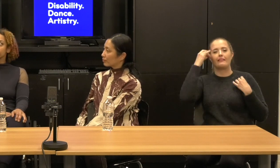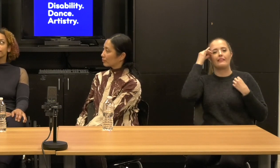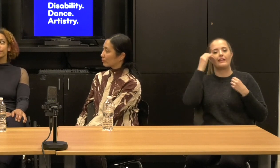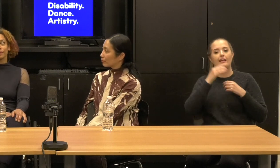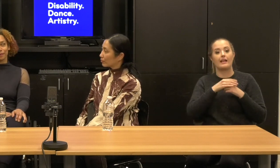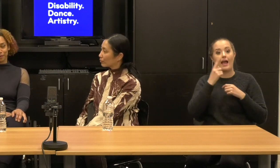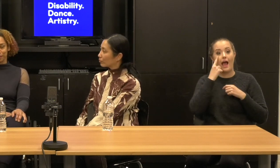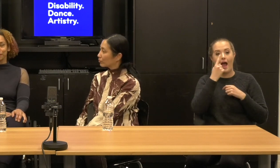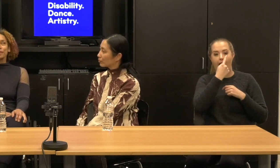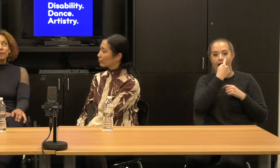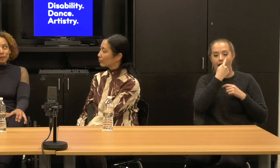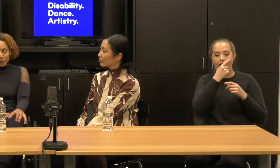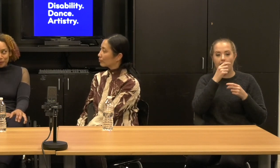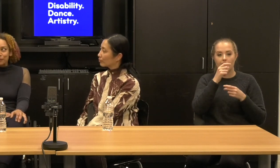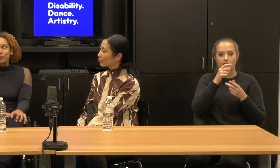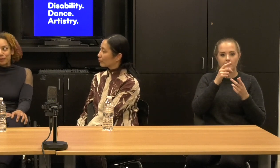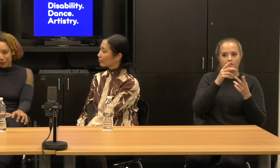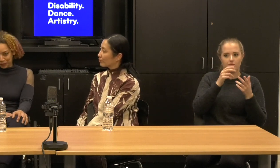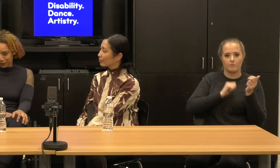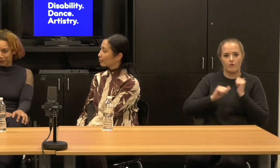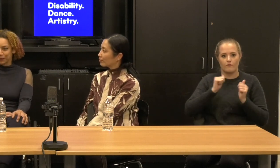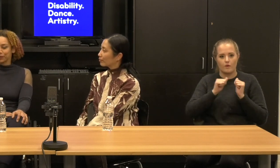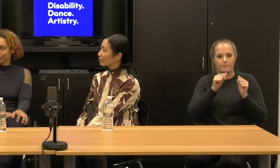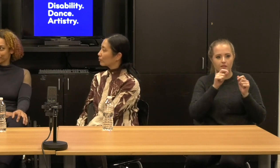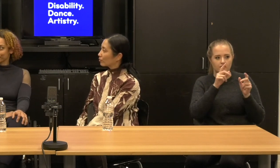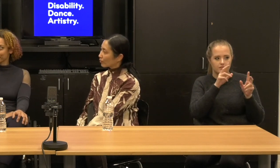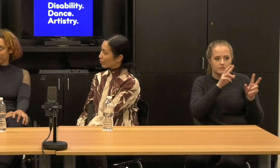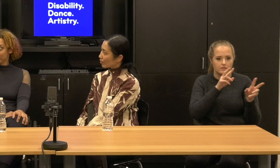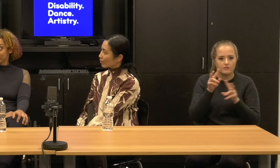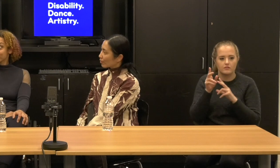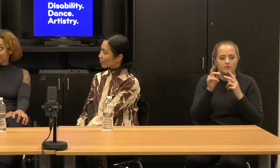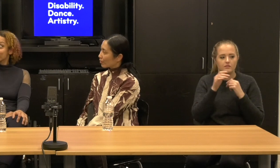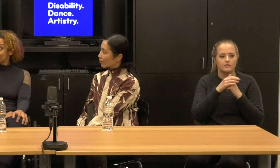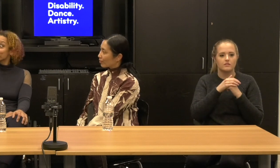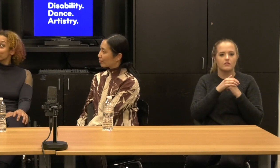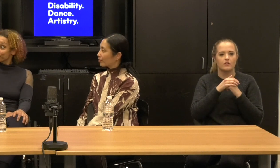is, is really, uh, like there's a lot going on in this field, right?